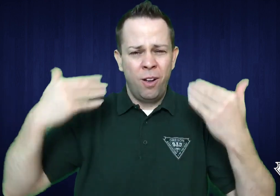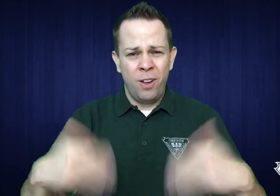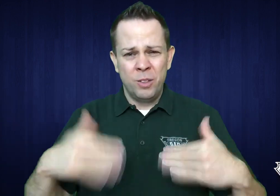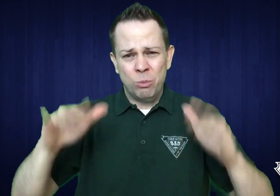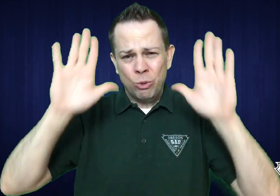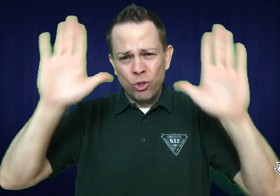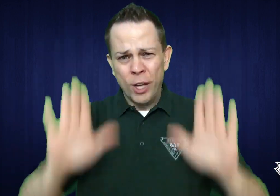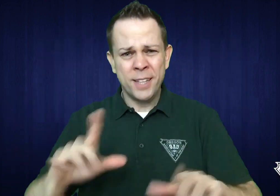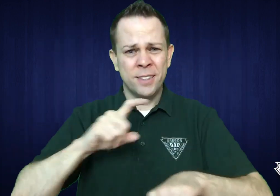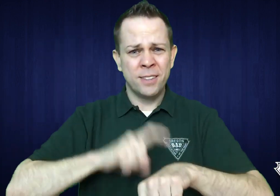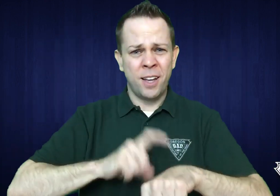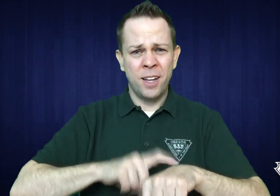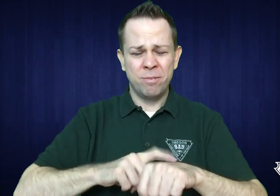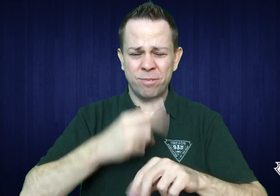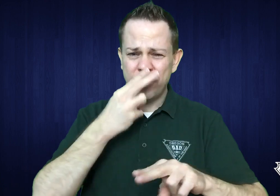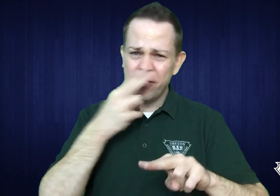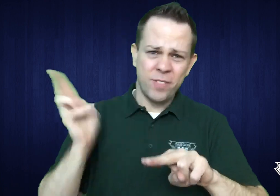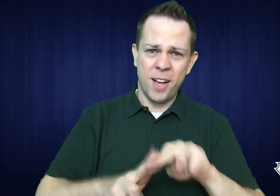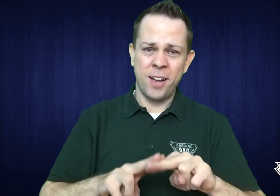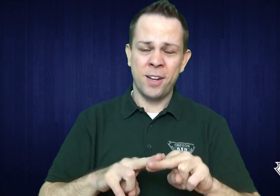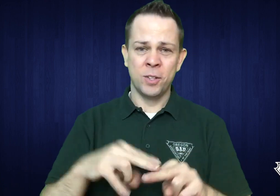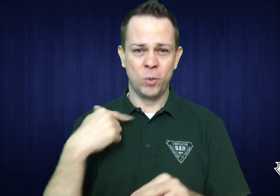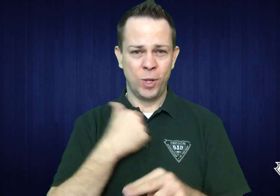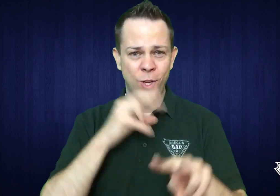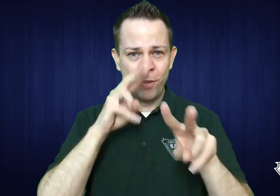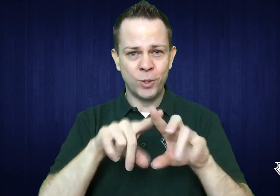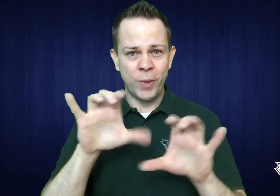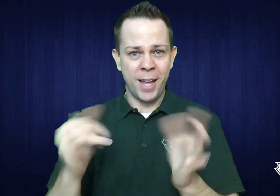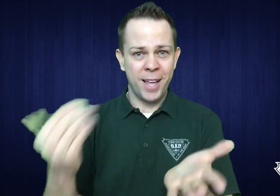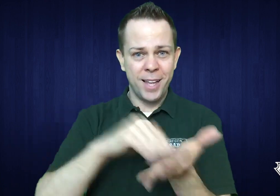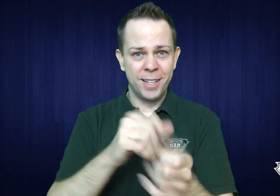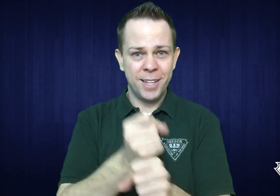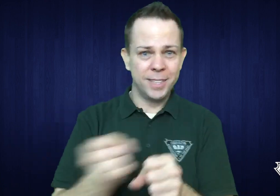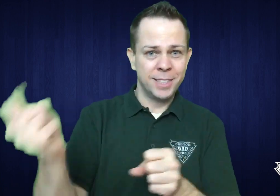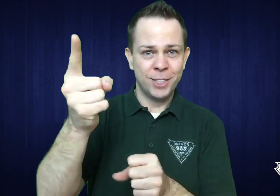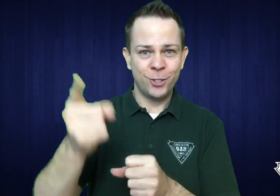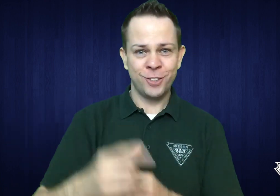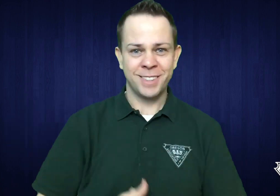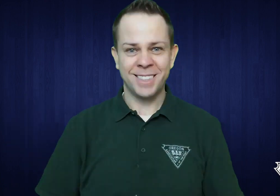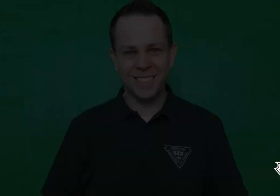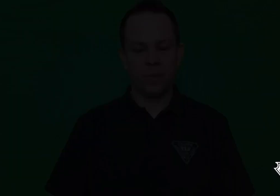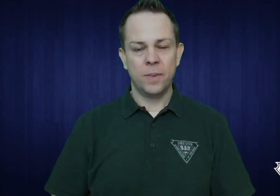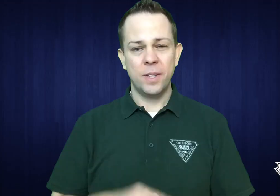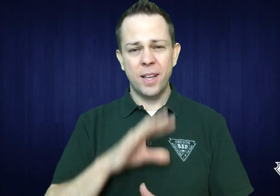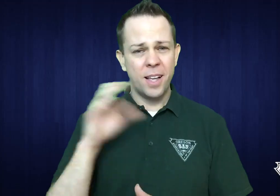A great time was had by all and we are looking forward to hosting the Second Annual Deaf Awareness Day next year!